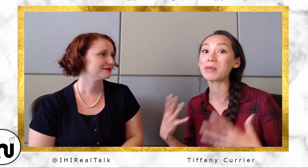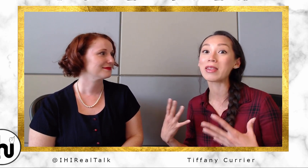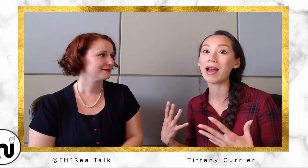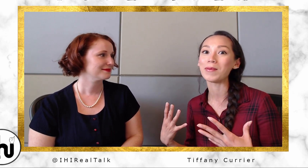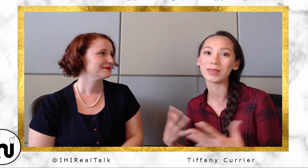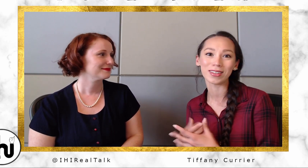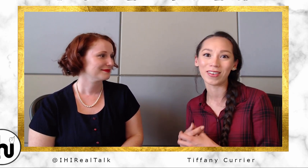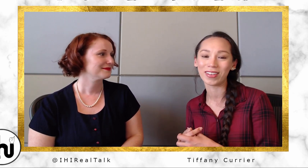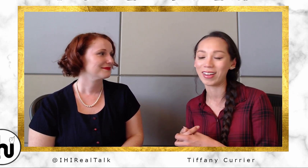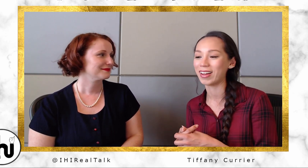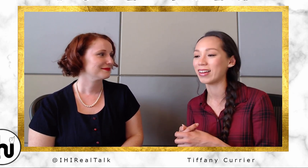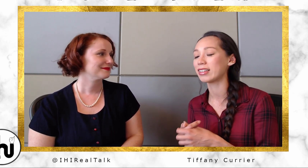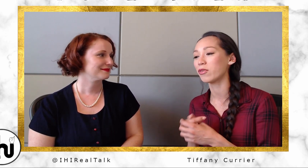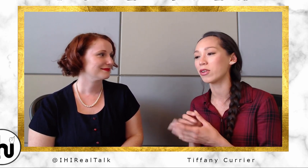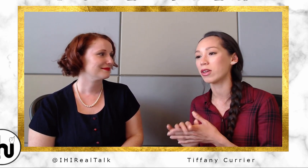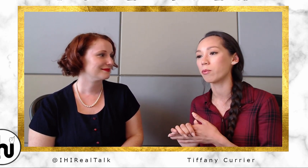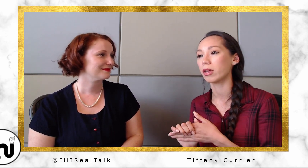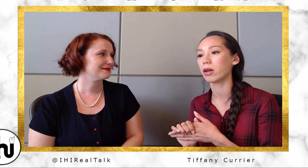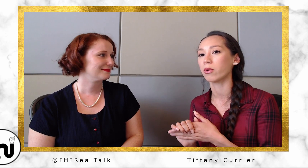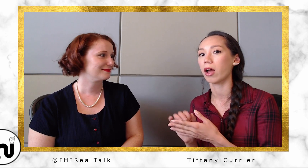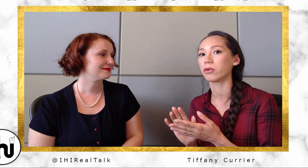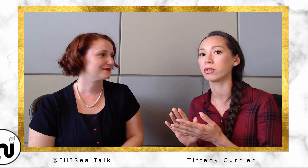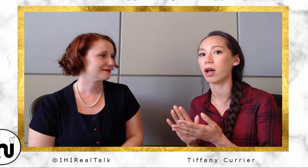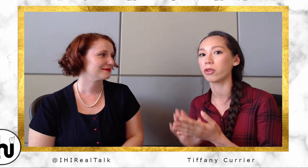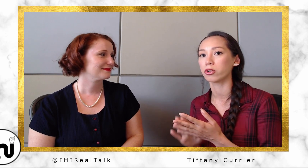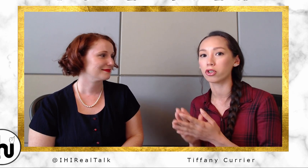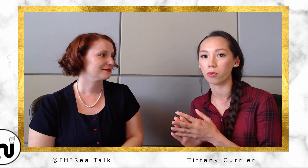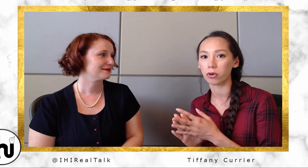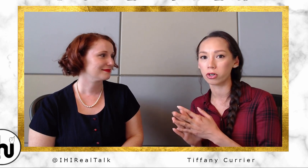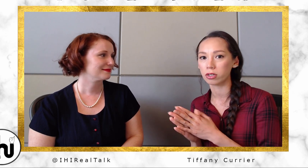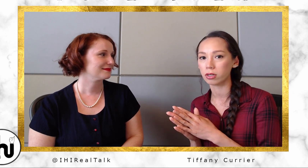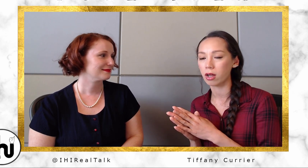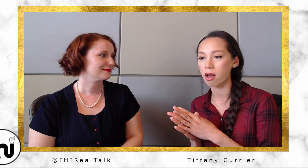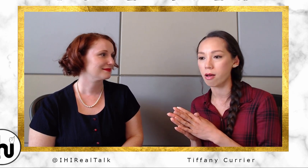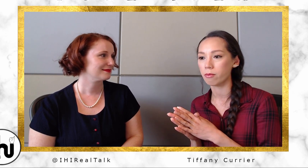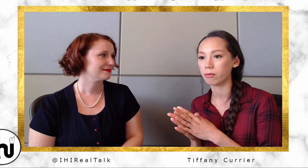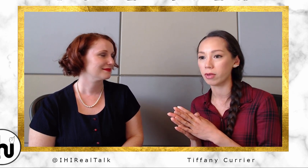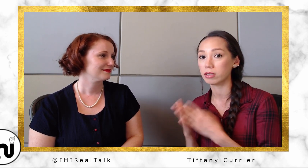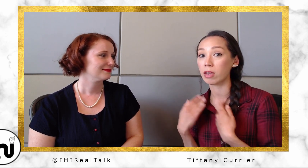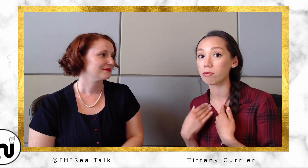them! So like I definitely think being around other interpreters, um, has made me